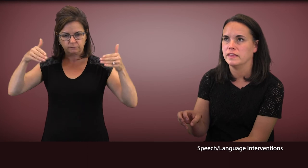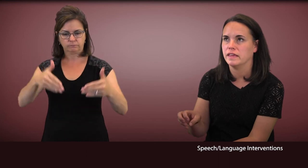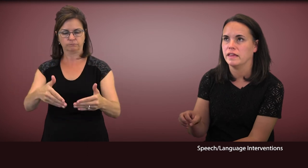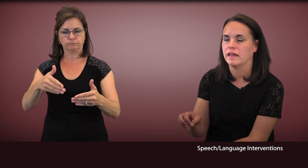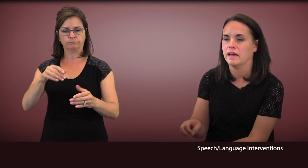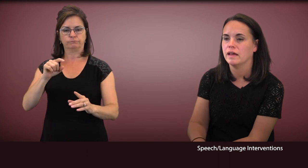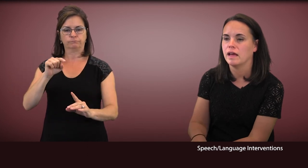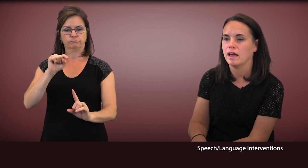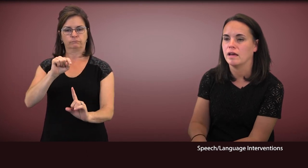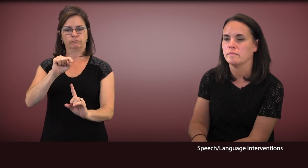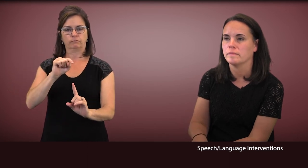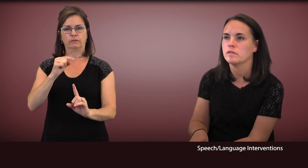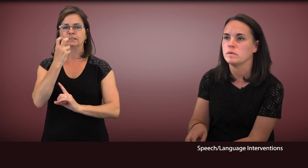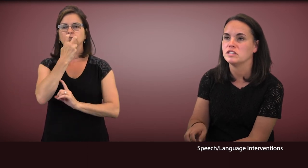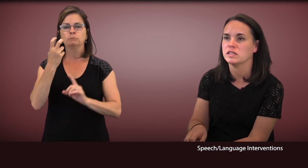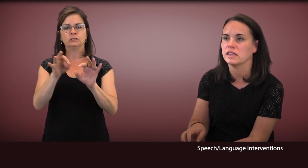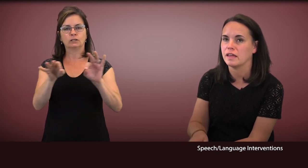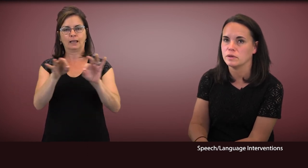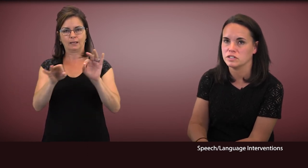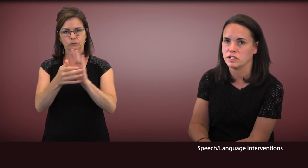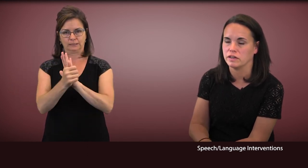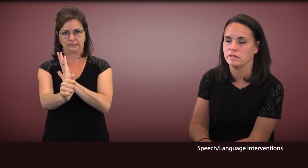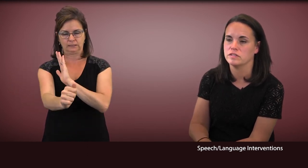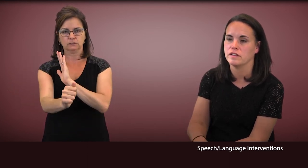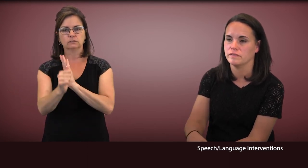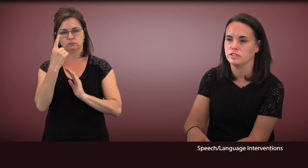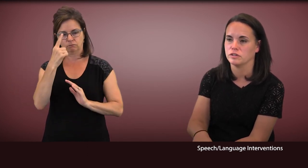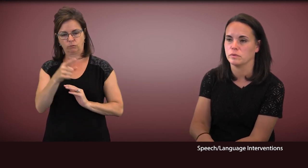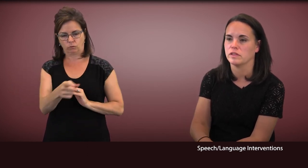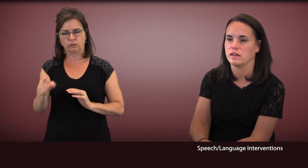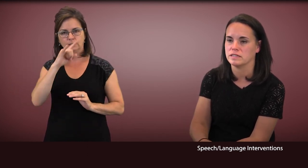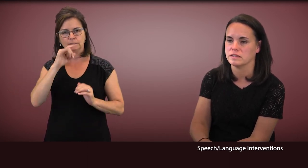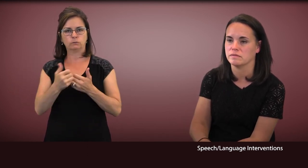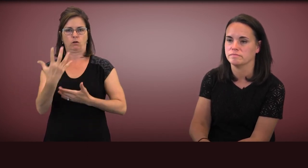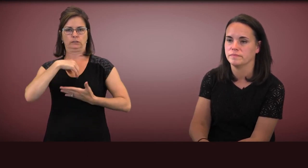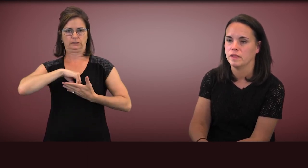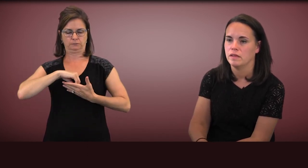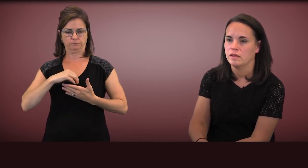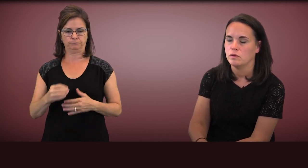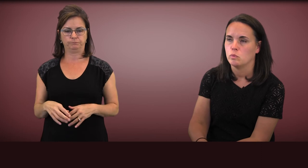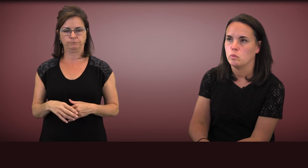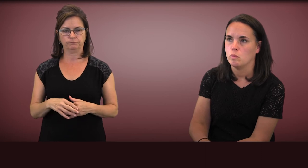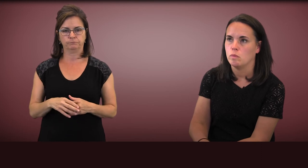the speech and language skills of children with autism.